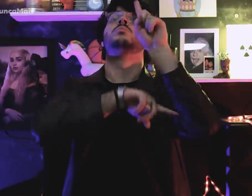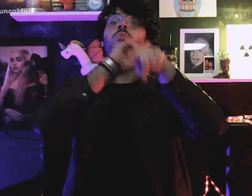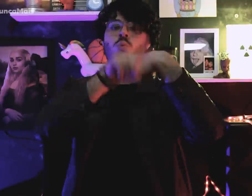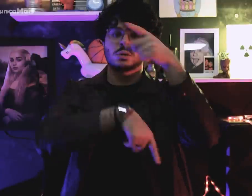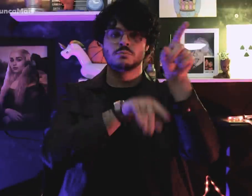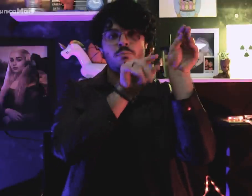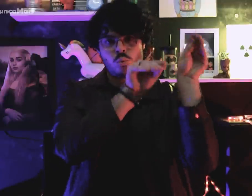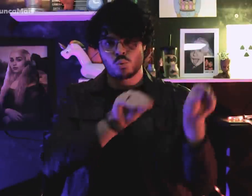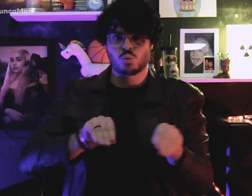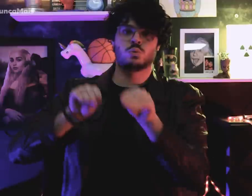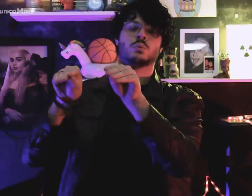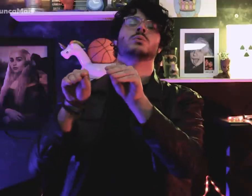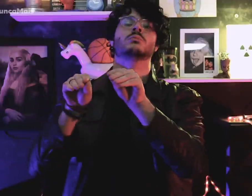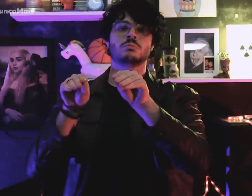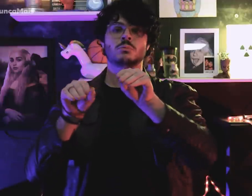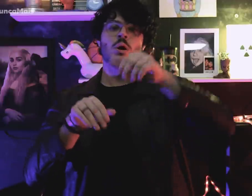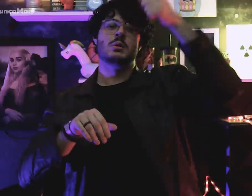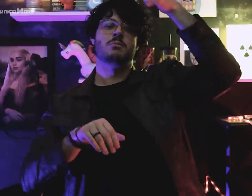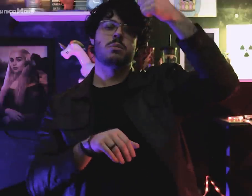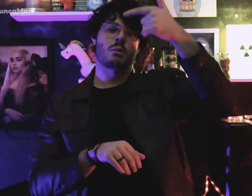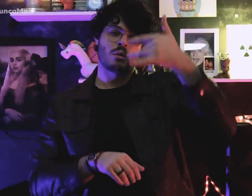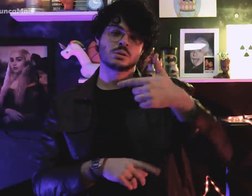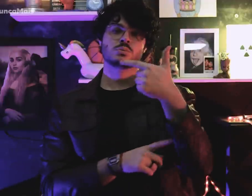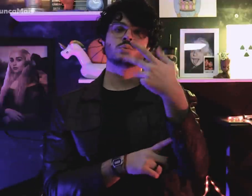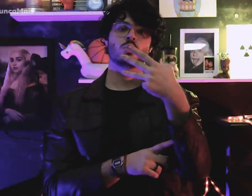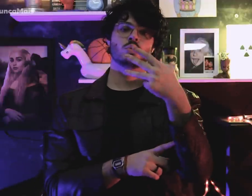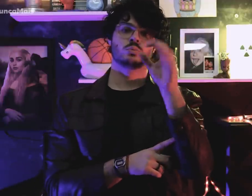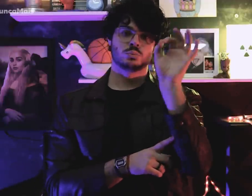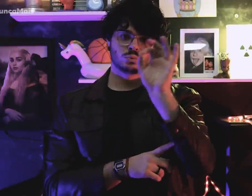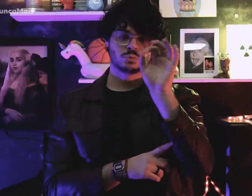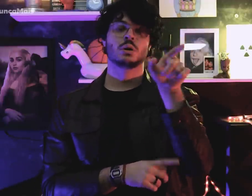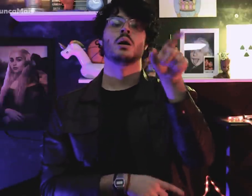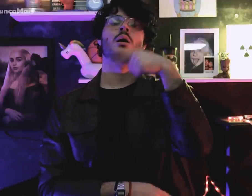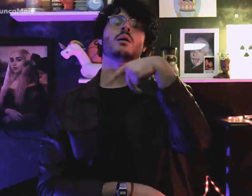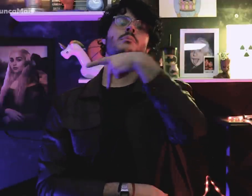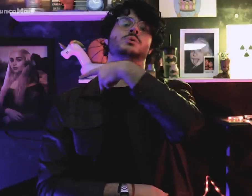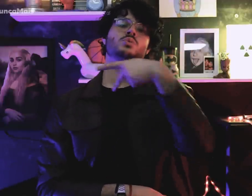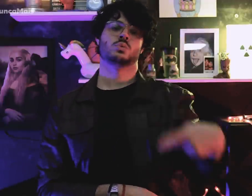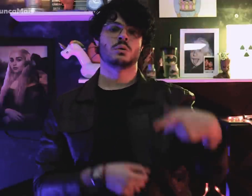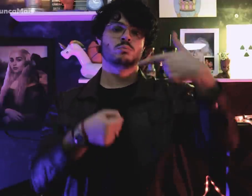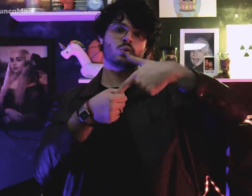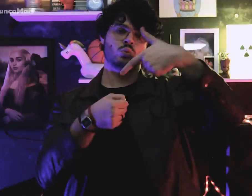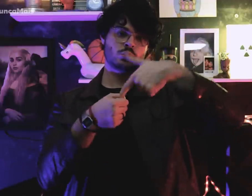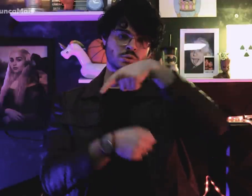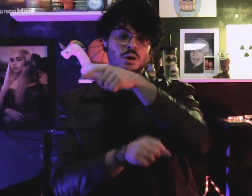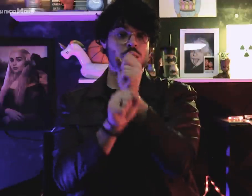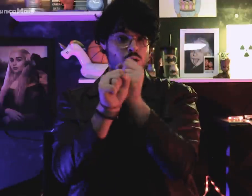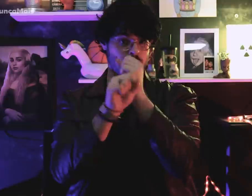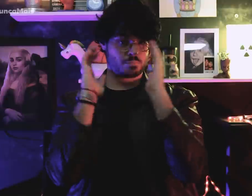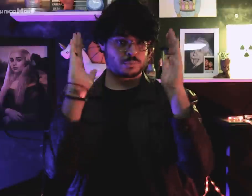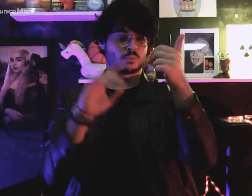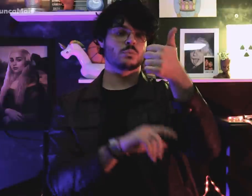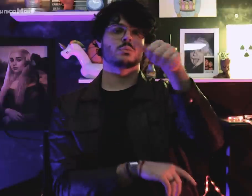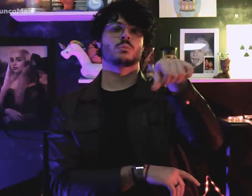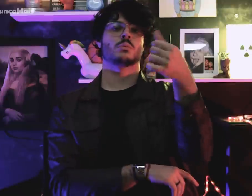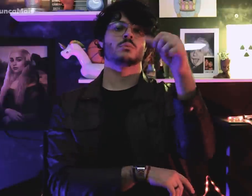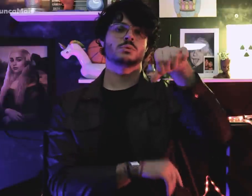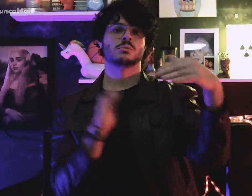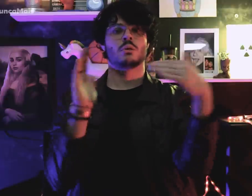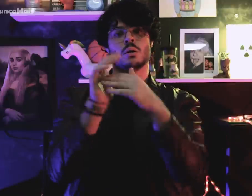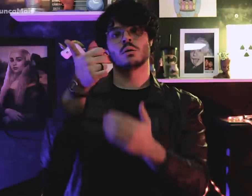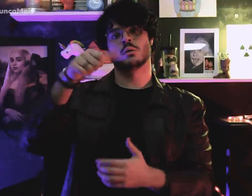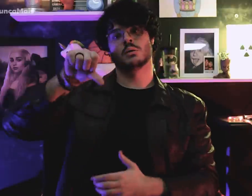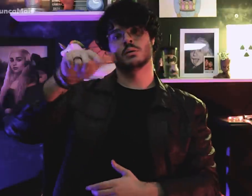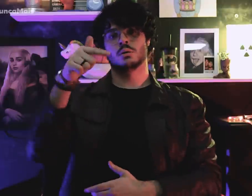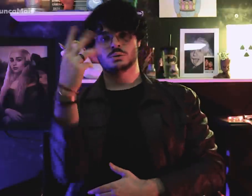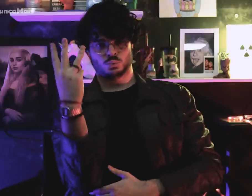depois foi o 13º presidente da Petrobras de 1969 a 1973.